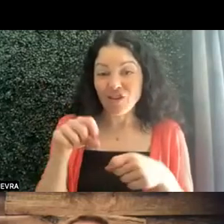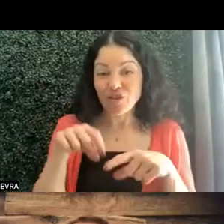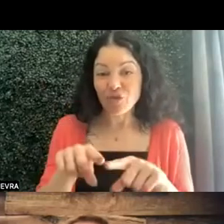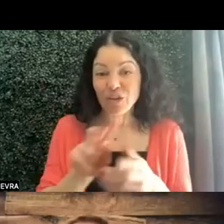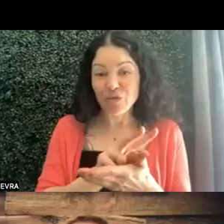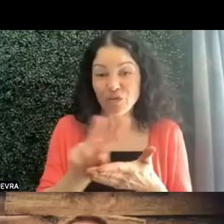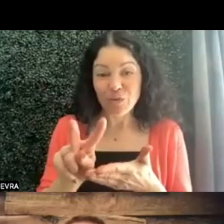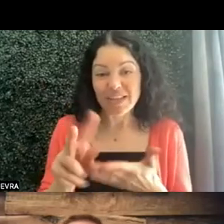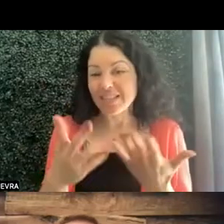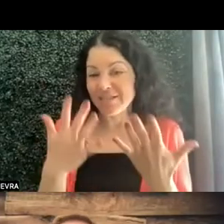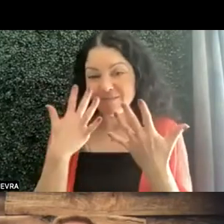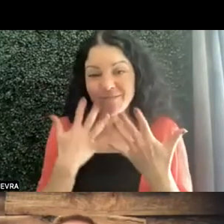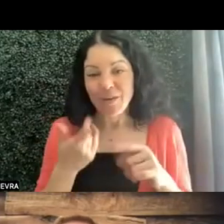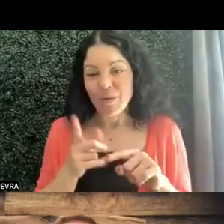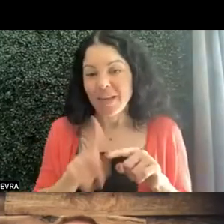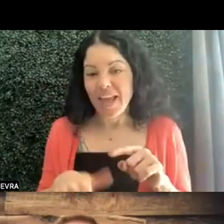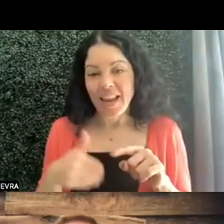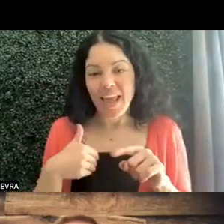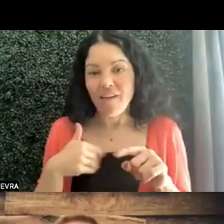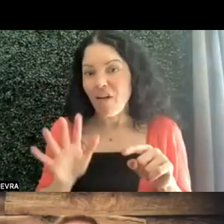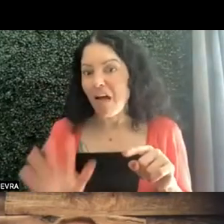unfortunately, we will not be having students from around the country this year.